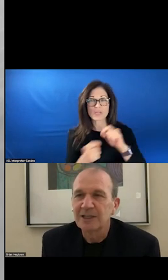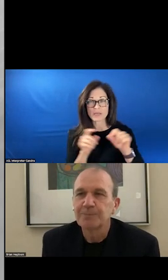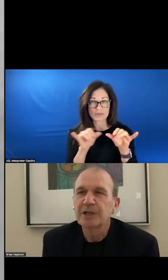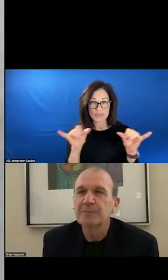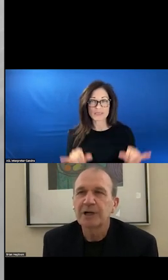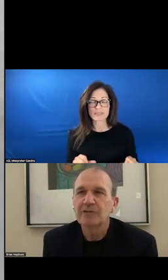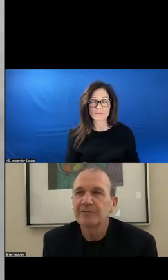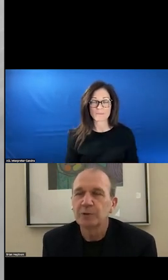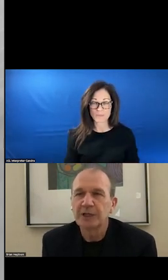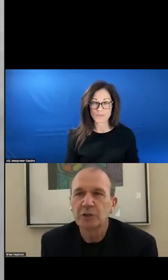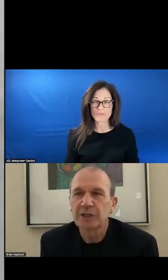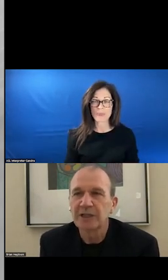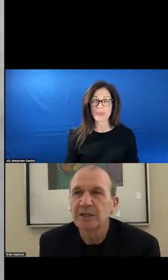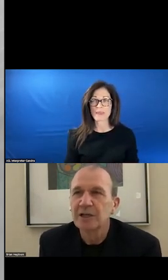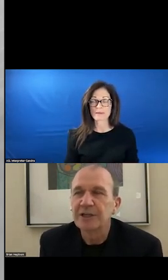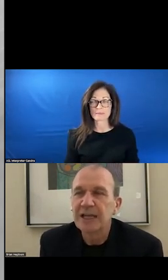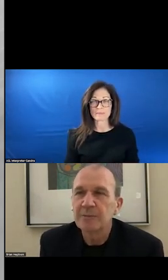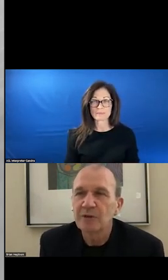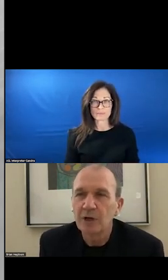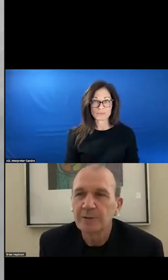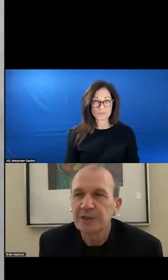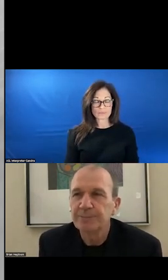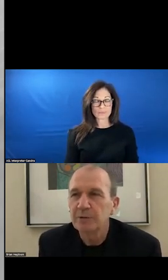IT IS IMPRESSIVE WHEN I LOOK AT ALL OF THE NAMES OF THE PEOPLE